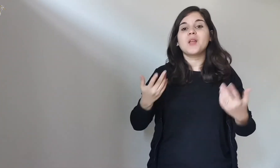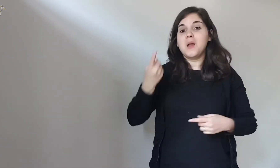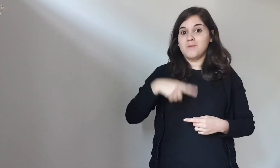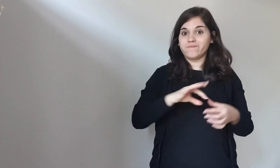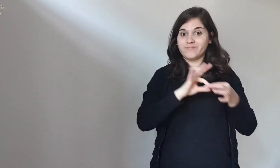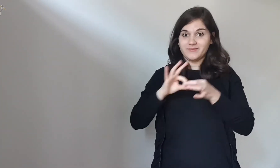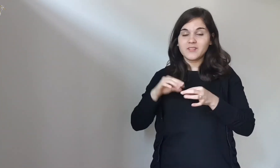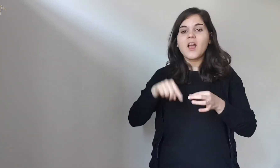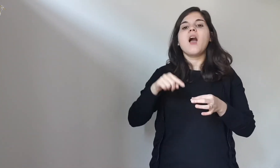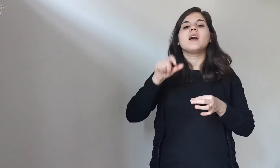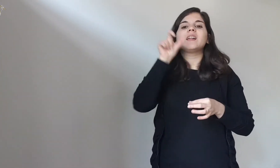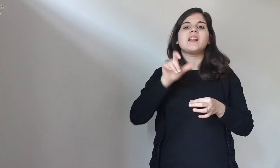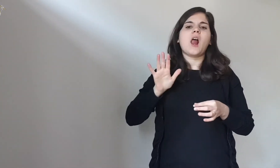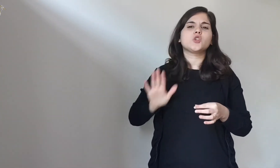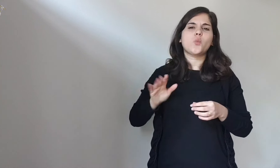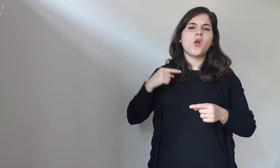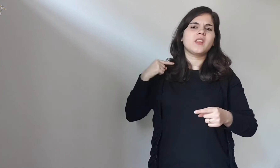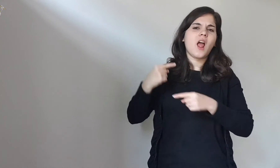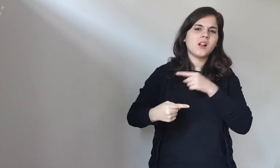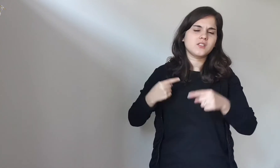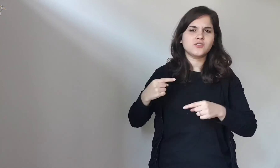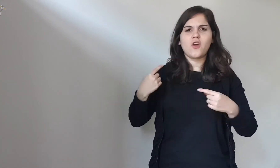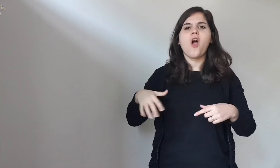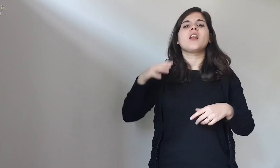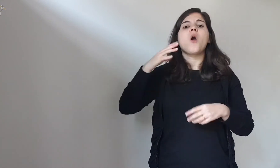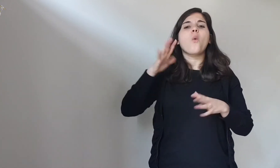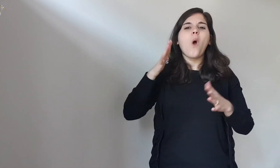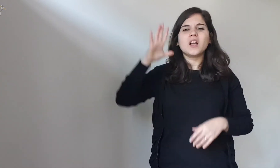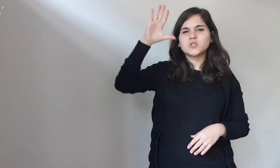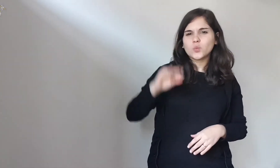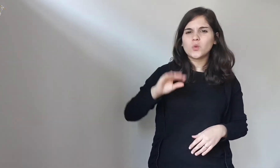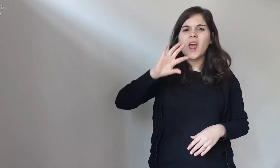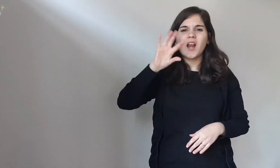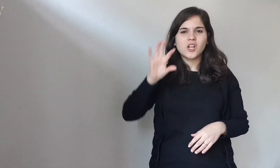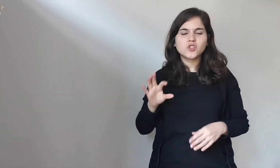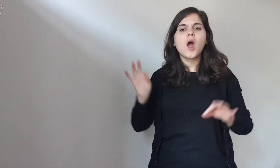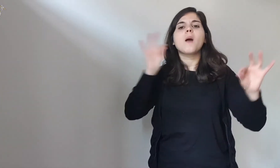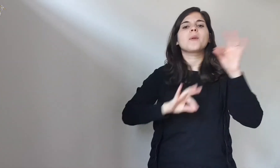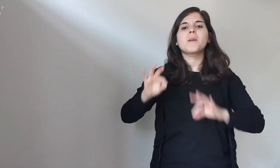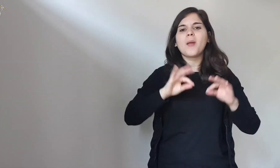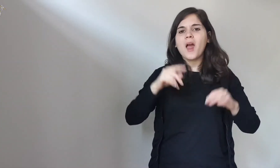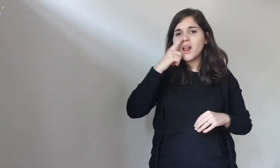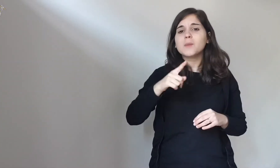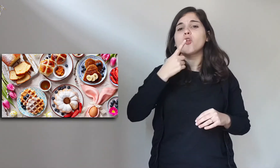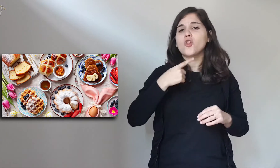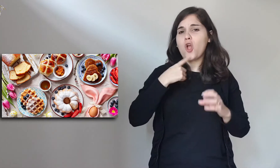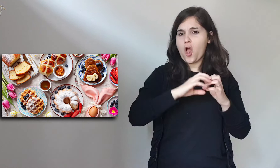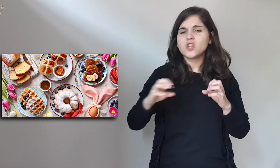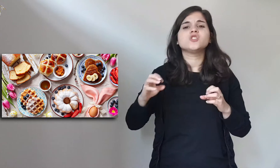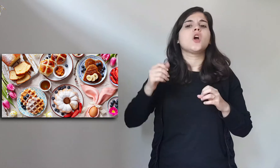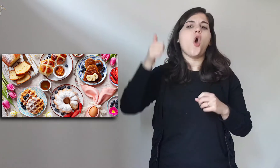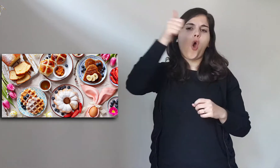which is why it is tradition in Italy (almost in all regions) to prepare various types of desserts,